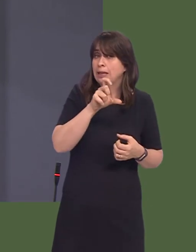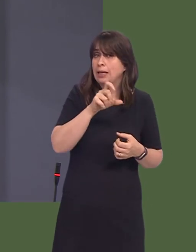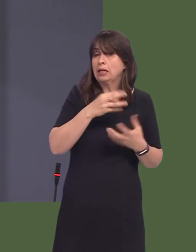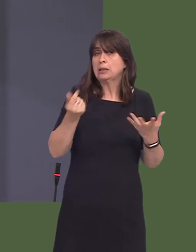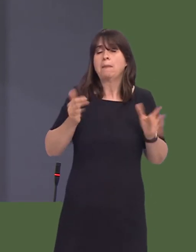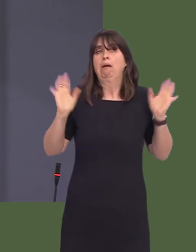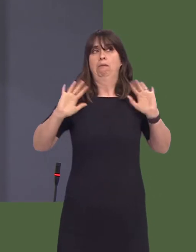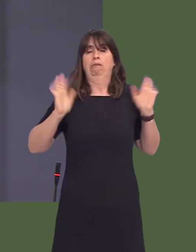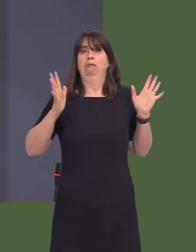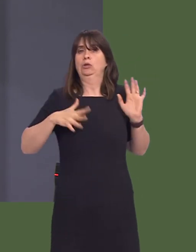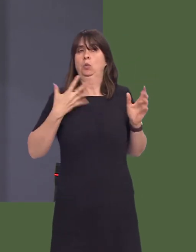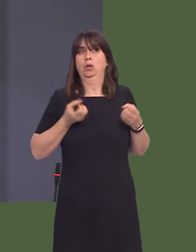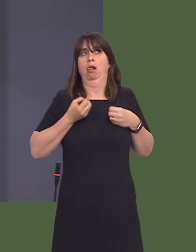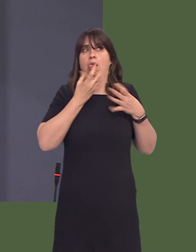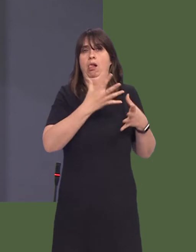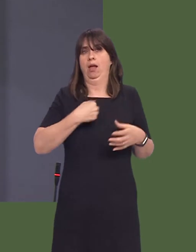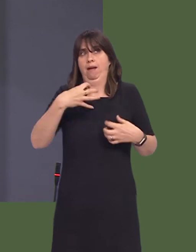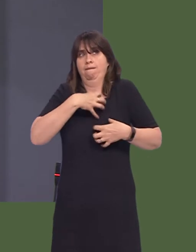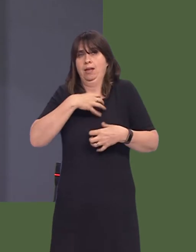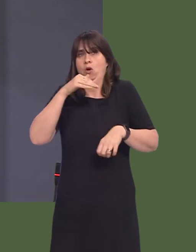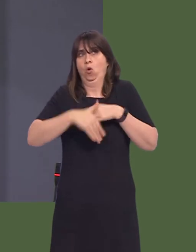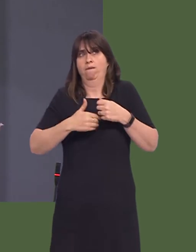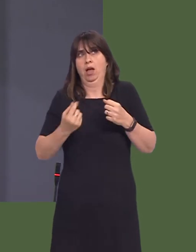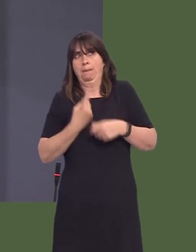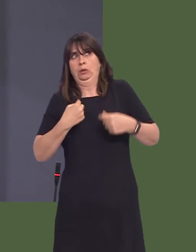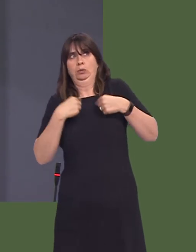evidence because they were worried about the repercussions? Your former colleagueóand